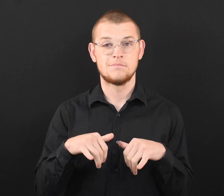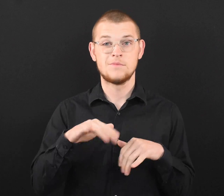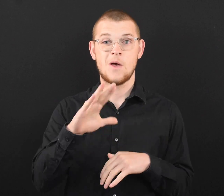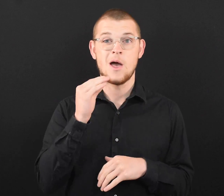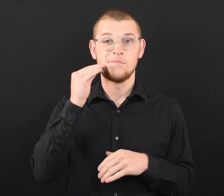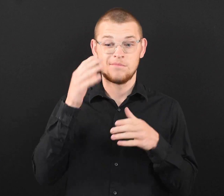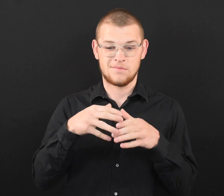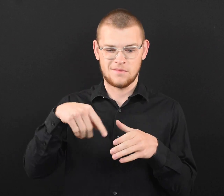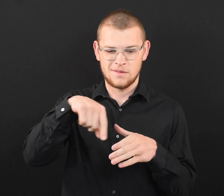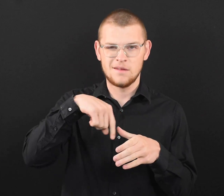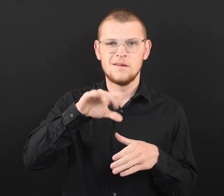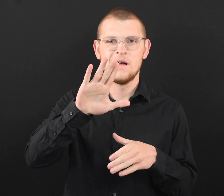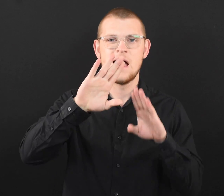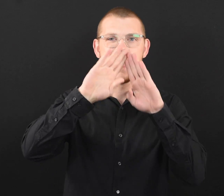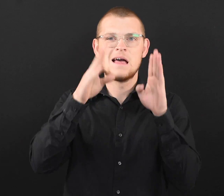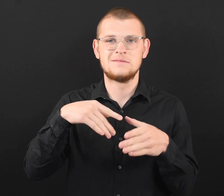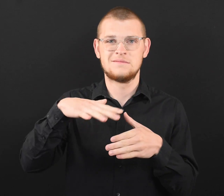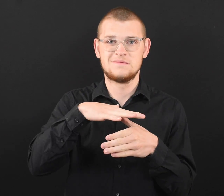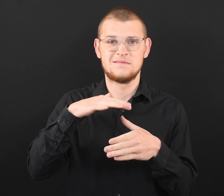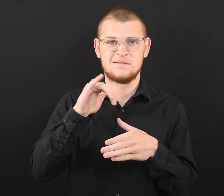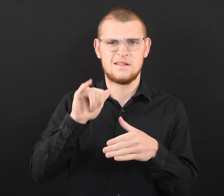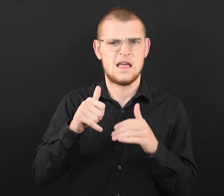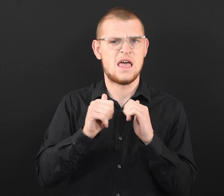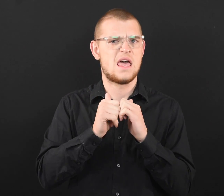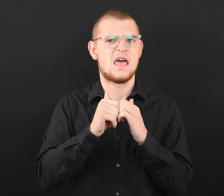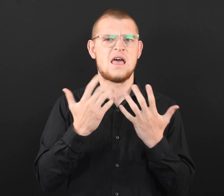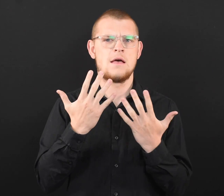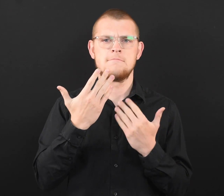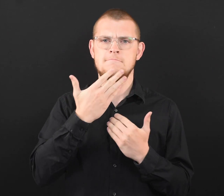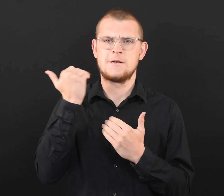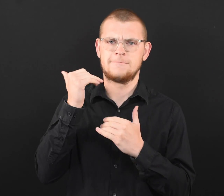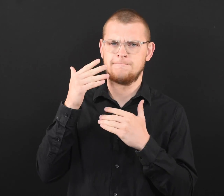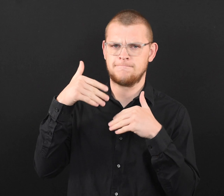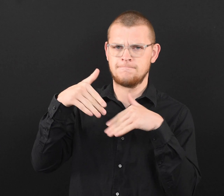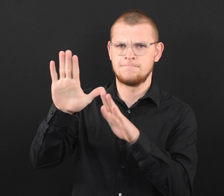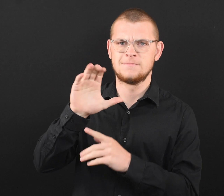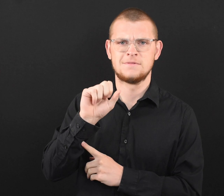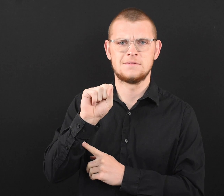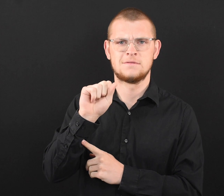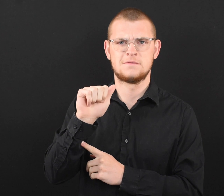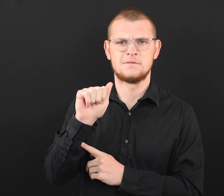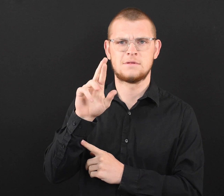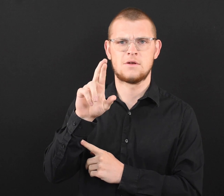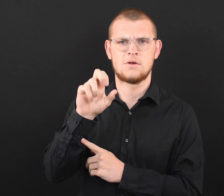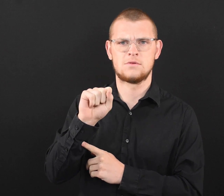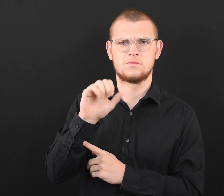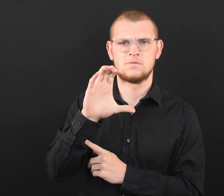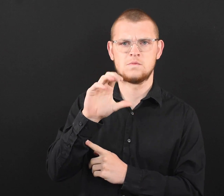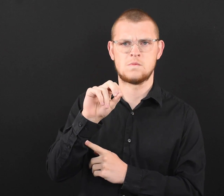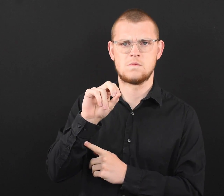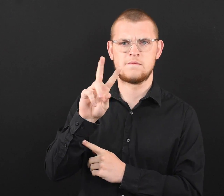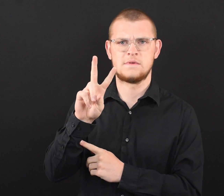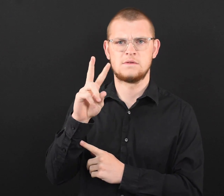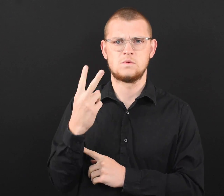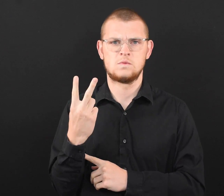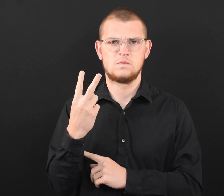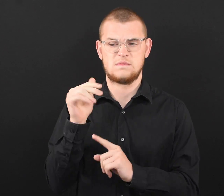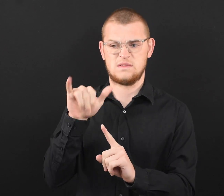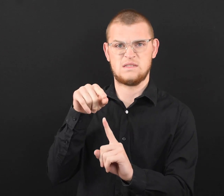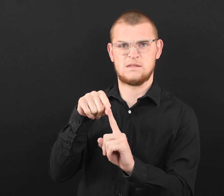Staying home with only members of your household is the best way to keep SARS-CoV-2 (the virus